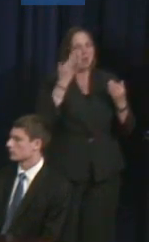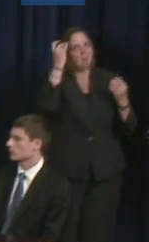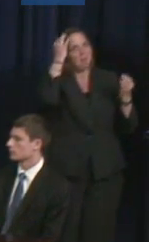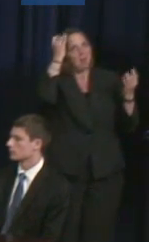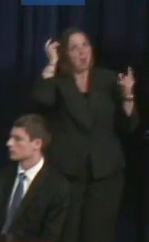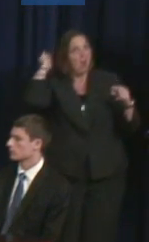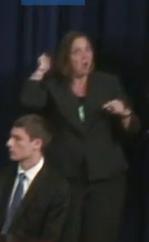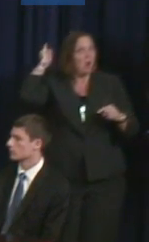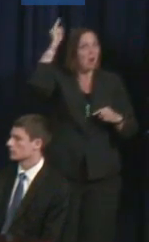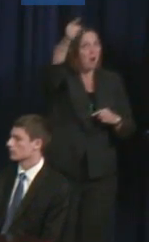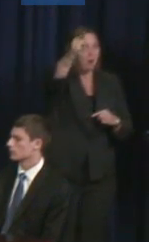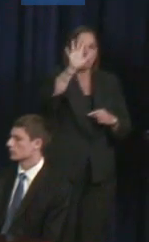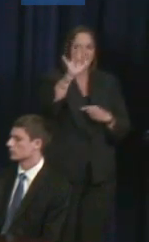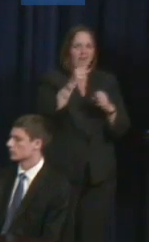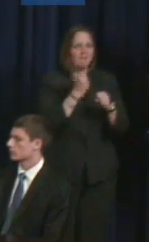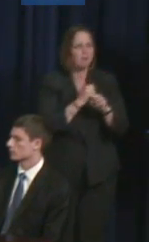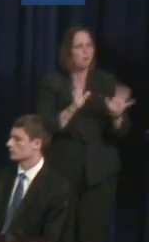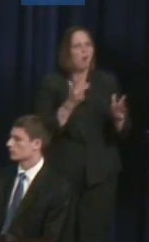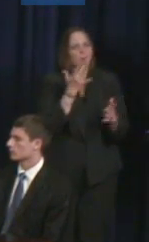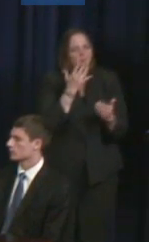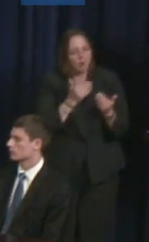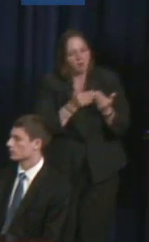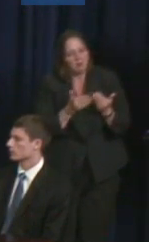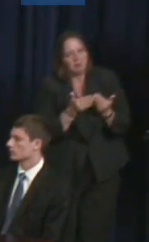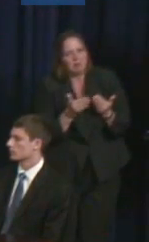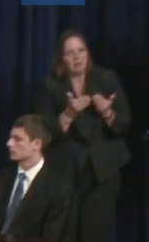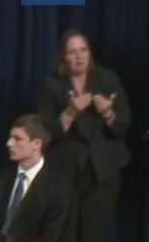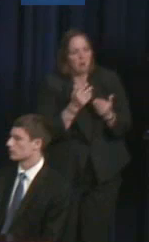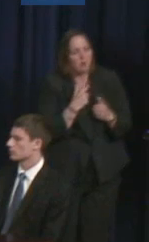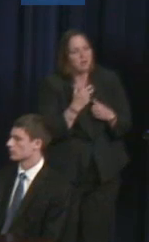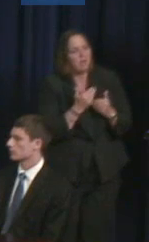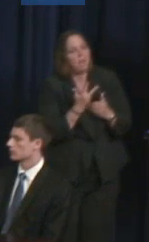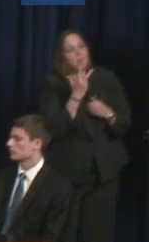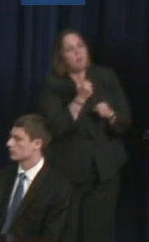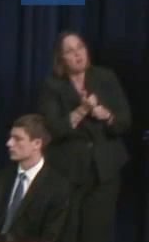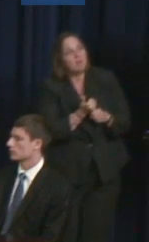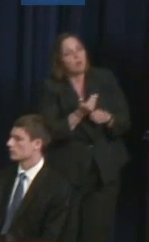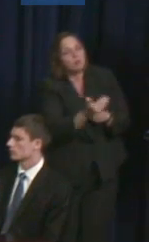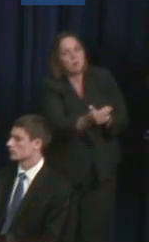should be much closer in so that we really can be measuring outcomes.